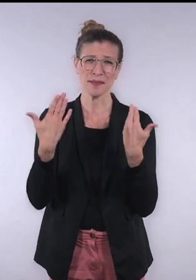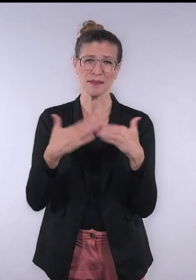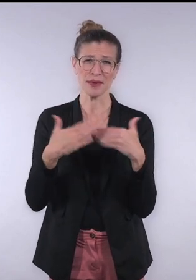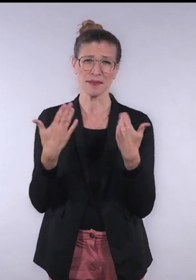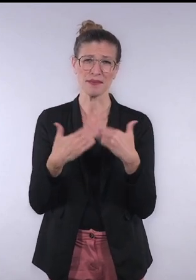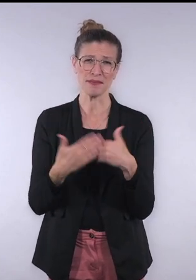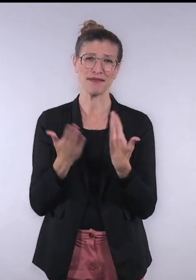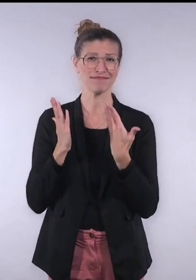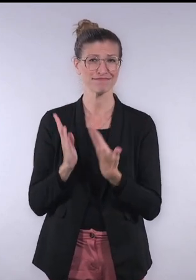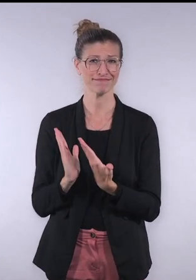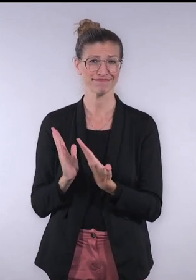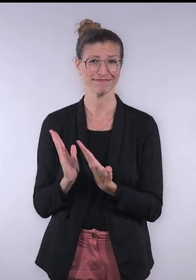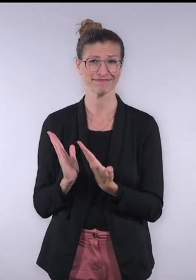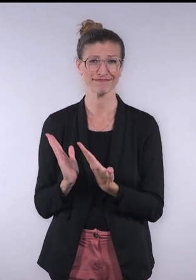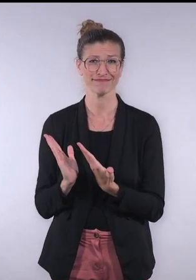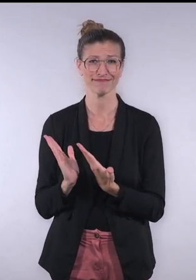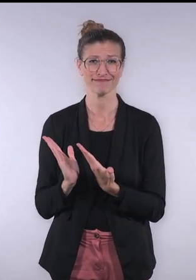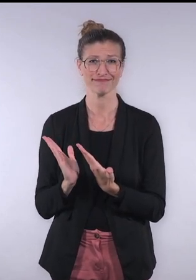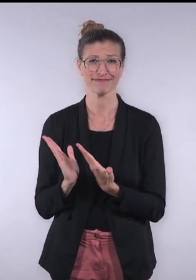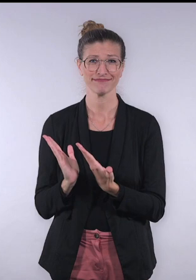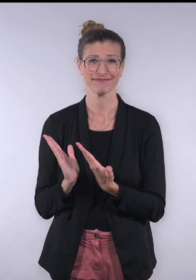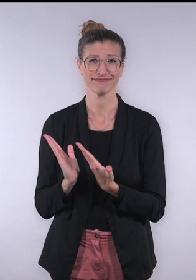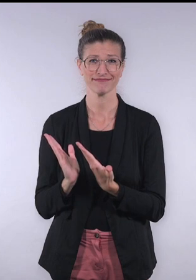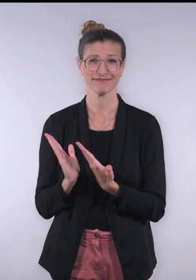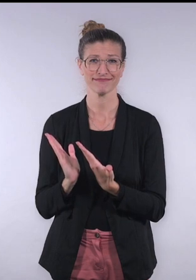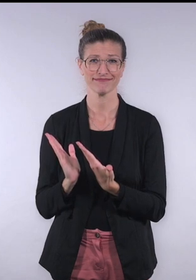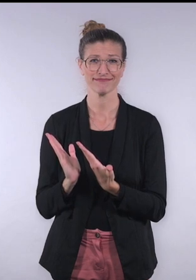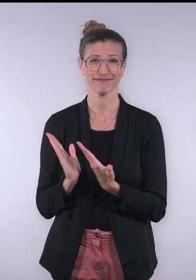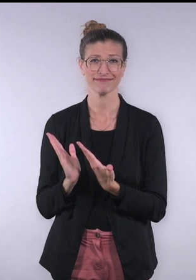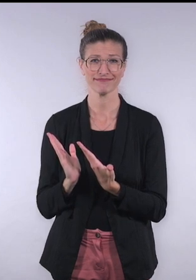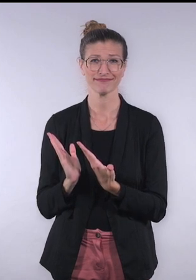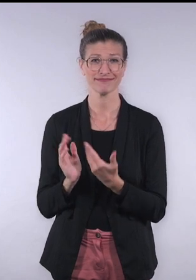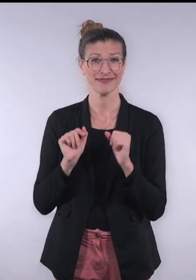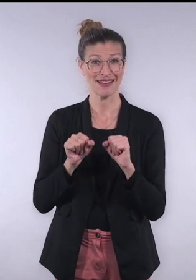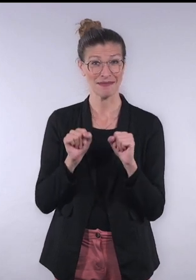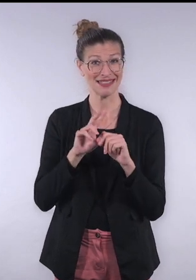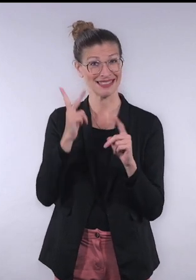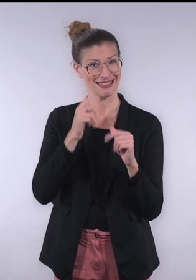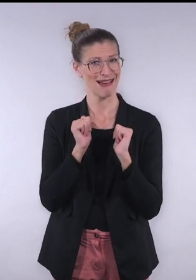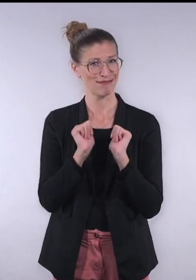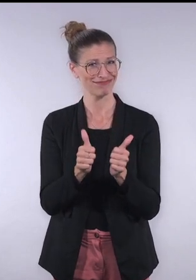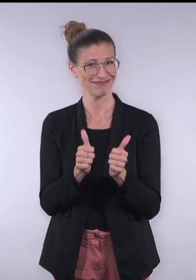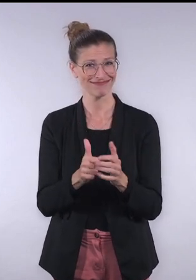Your compliance according to WCAG 2.1 AA is assured and consulting is available as well.